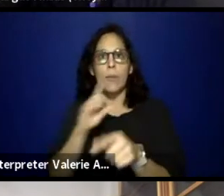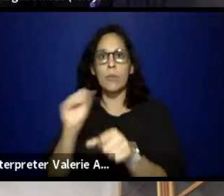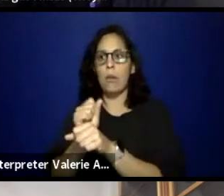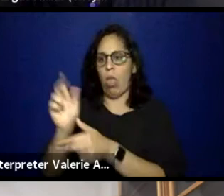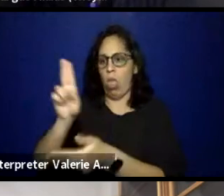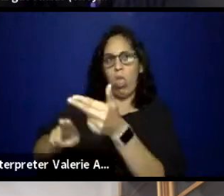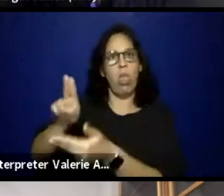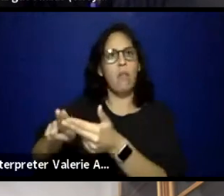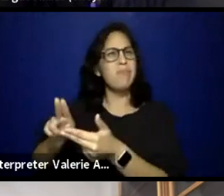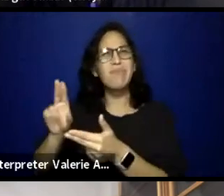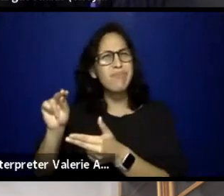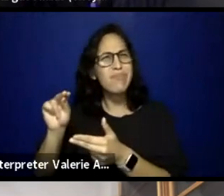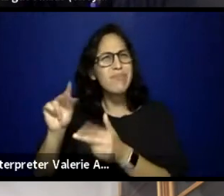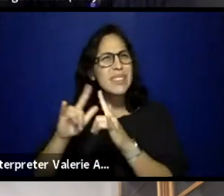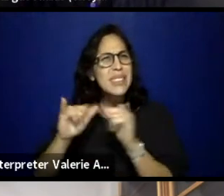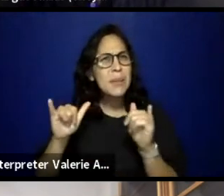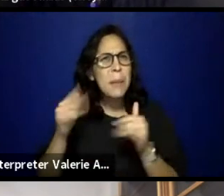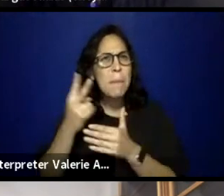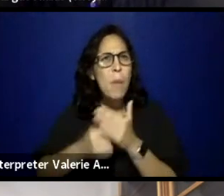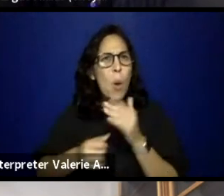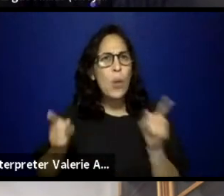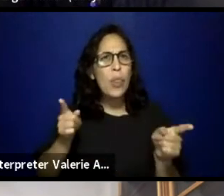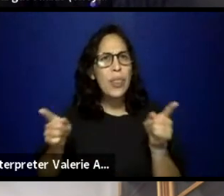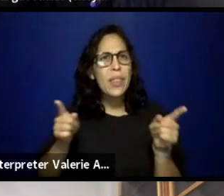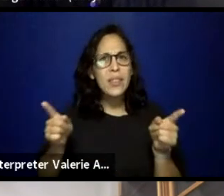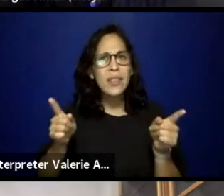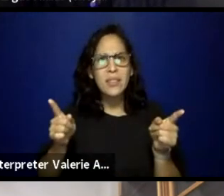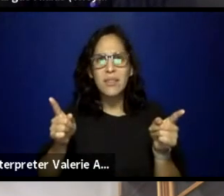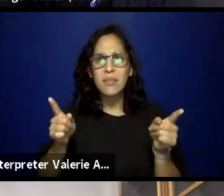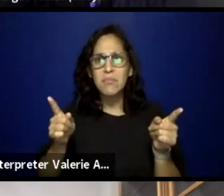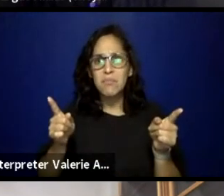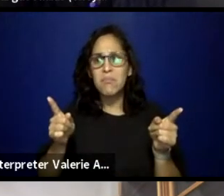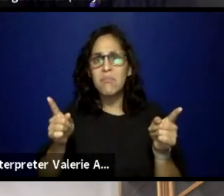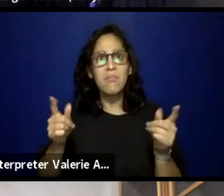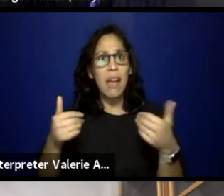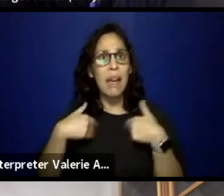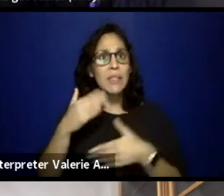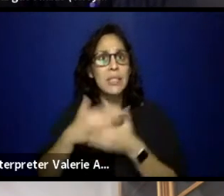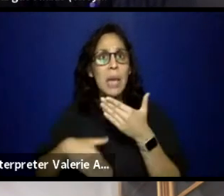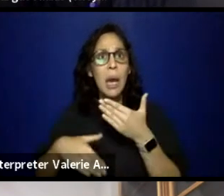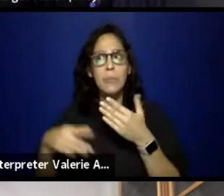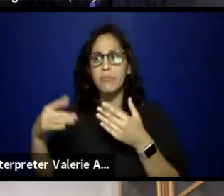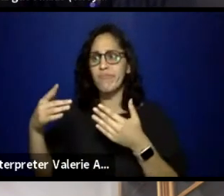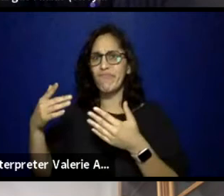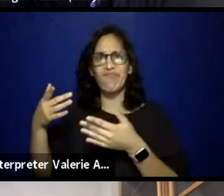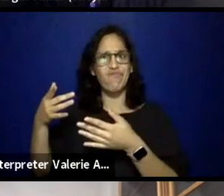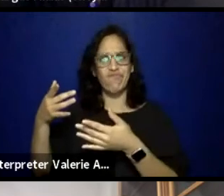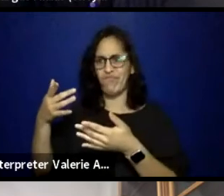when both organizations, both groups potentially have come up underneath this same system,